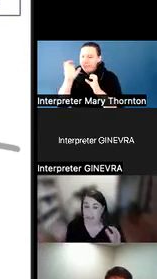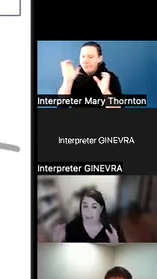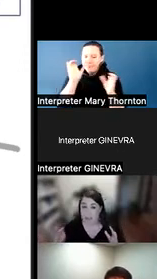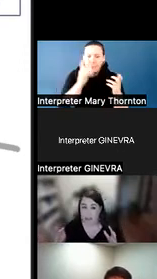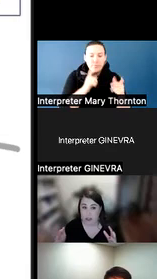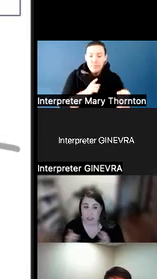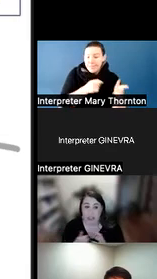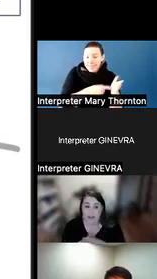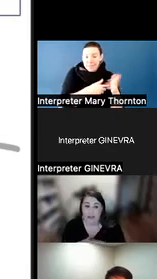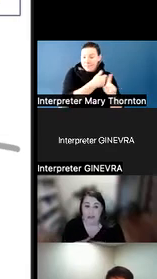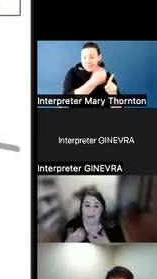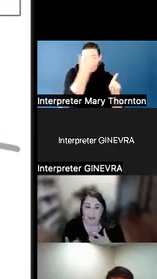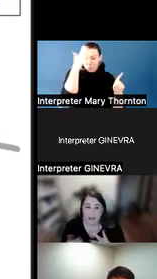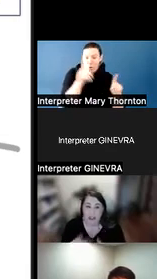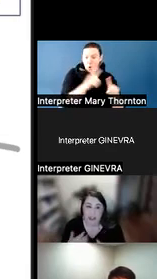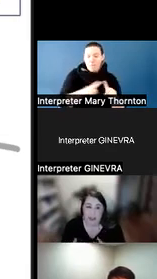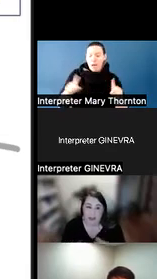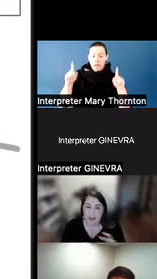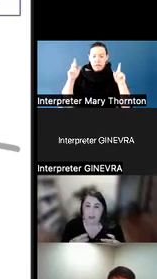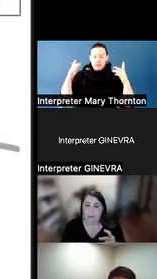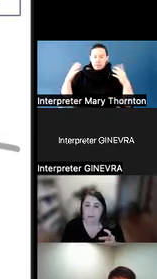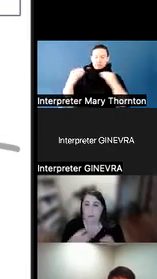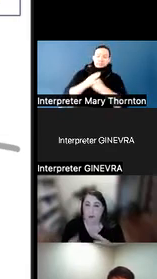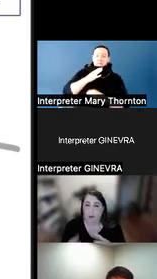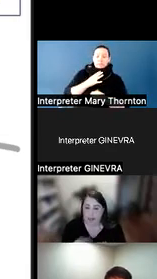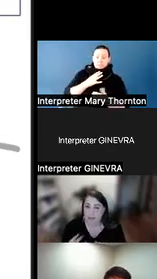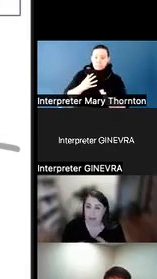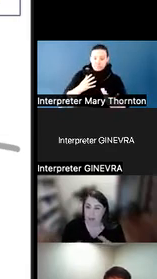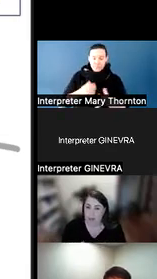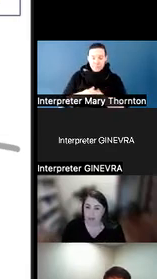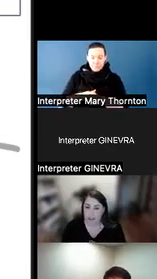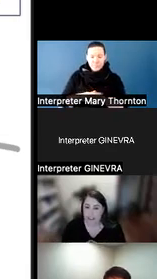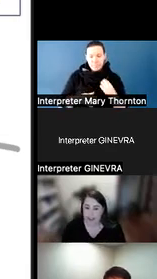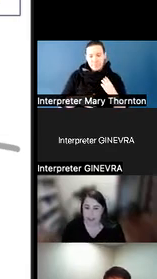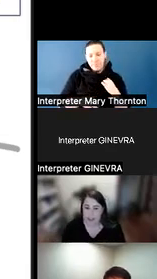difficult. And then we also want to think about what behavior the person is engaging in.